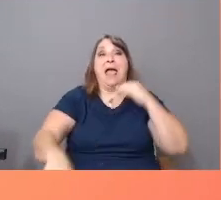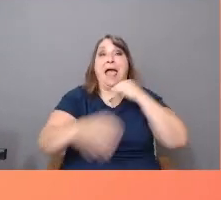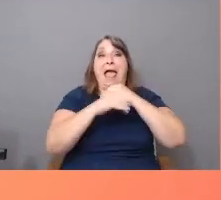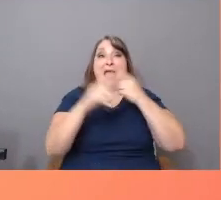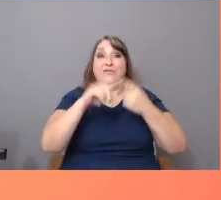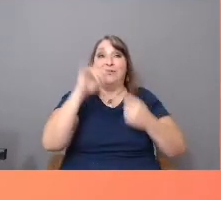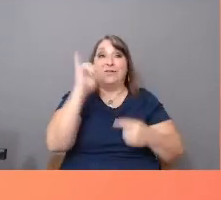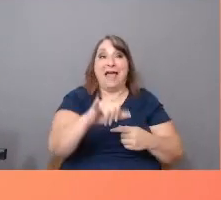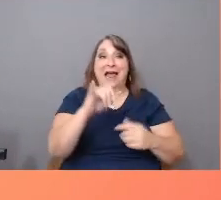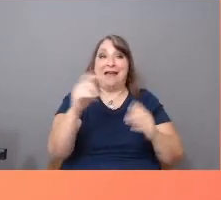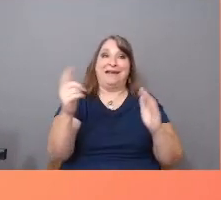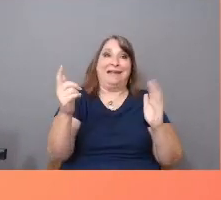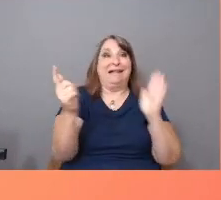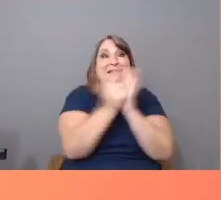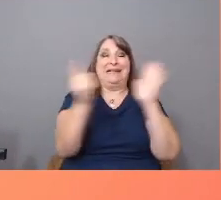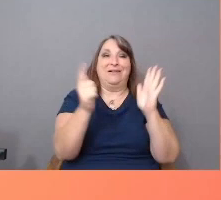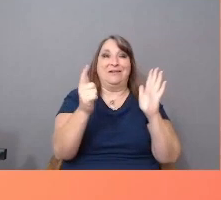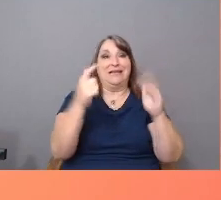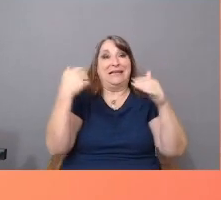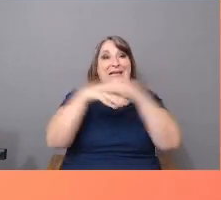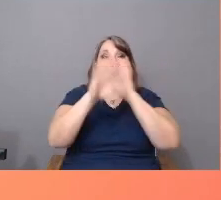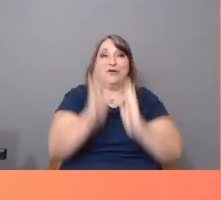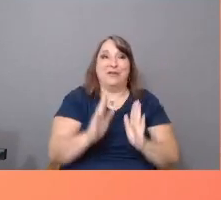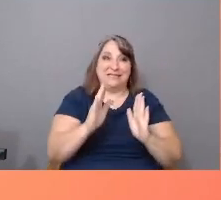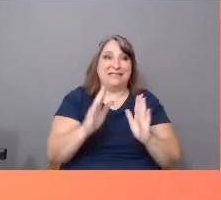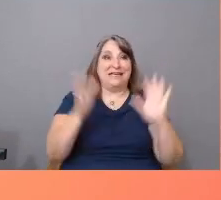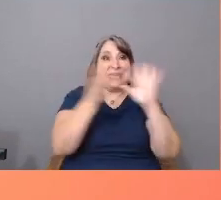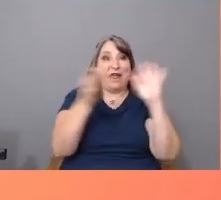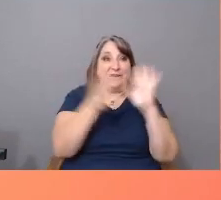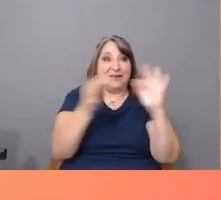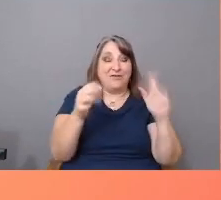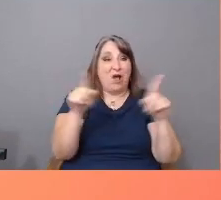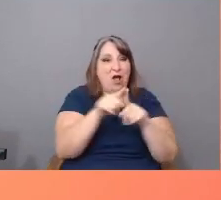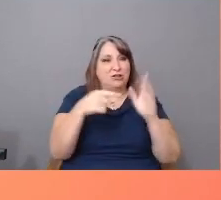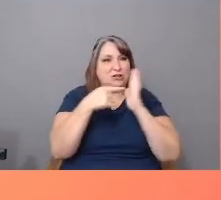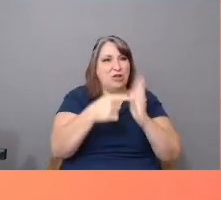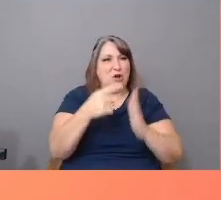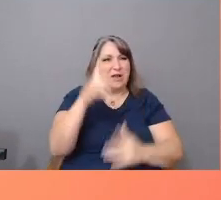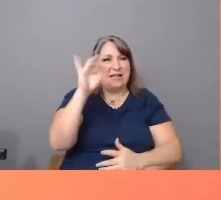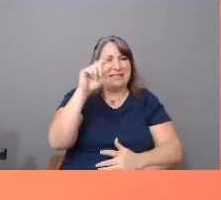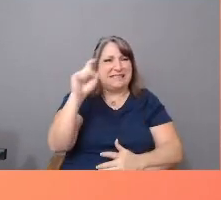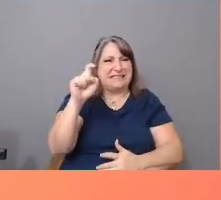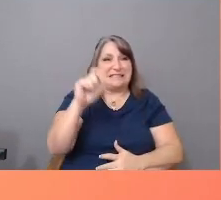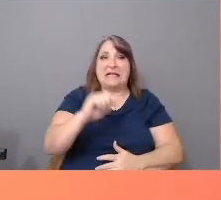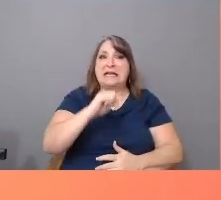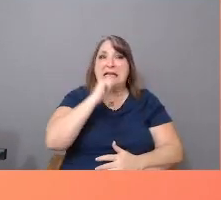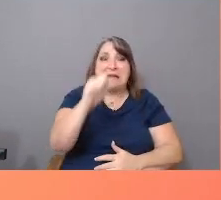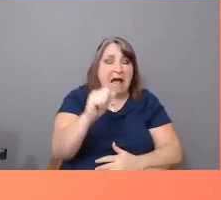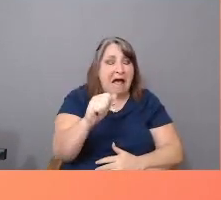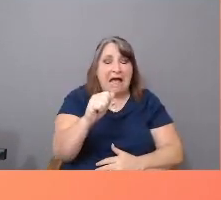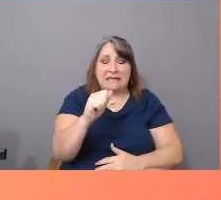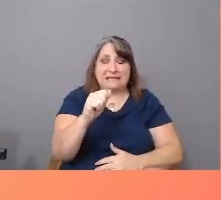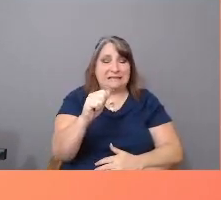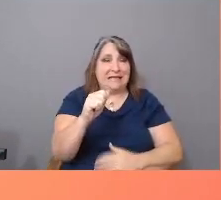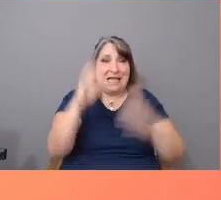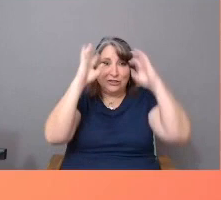American media portrays Latinx as predominantly uneducated, hyper-sexualized laborers, and criminals.